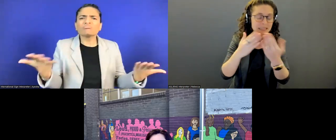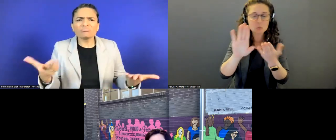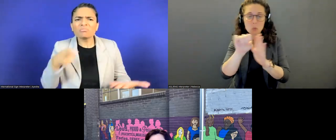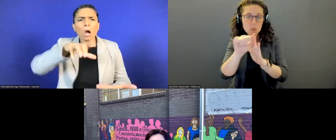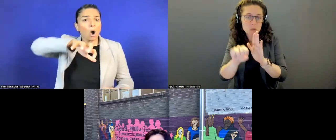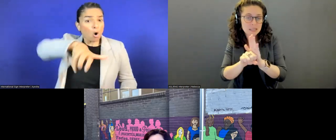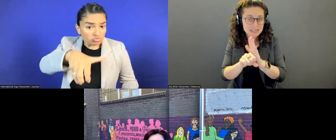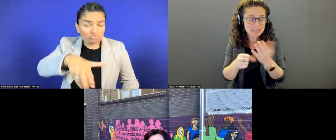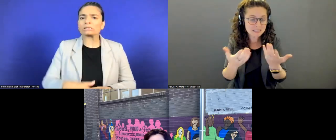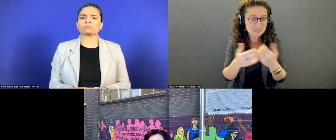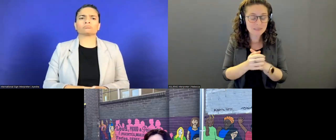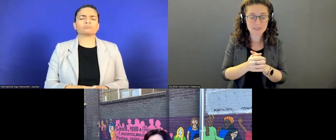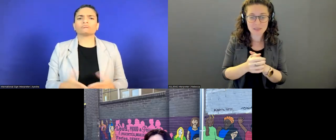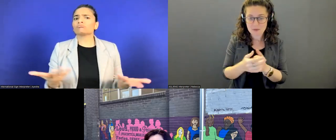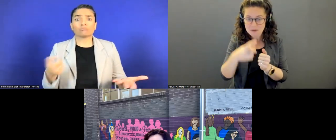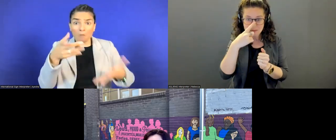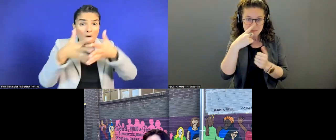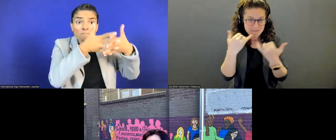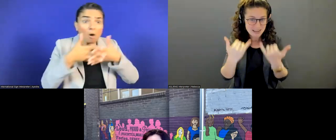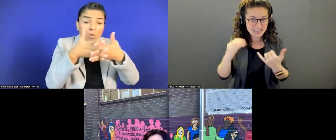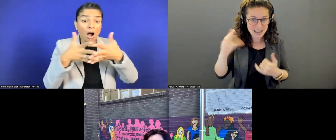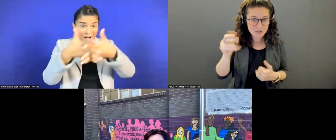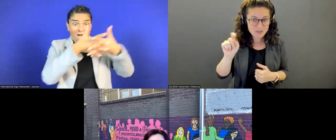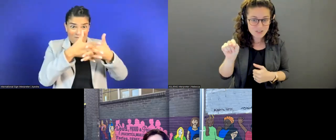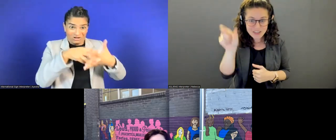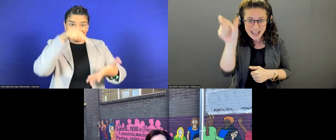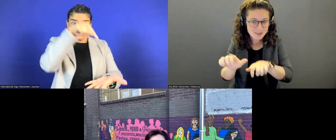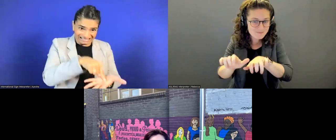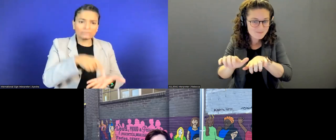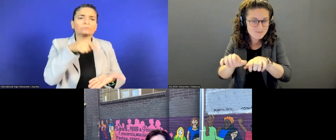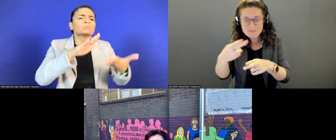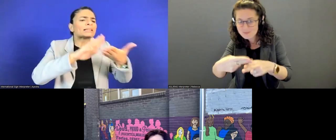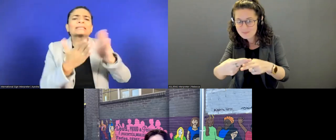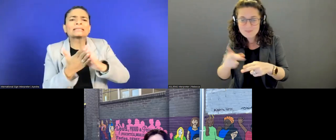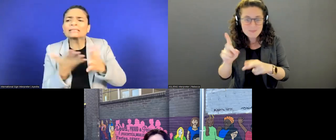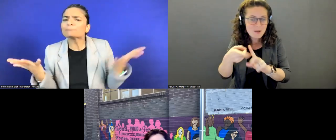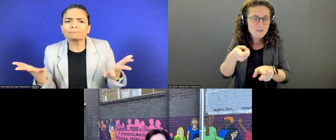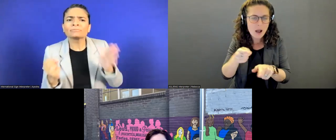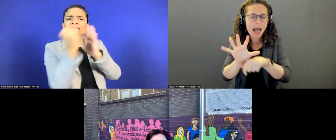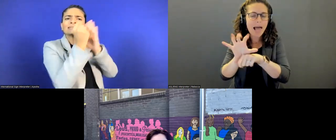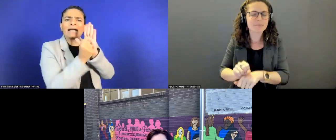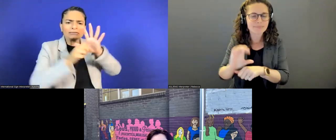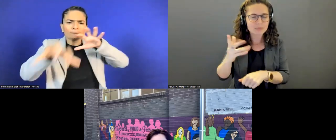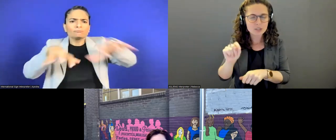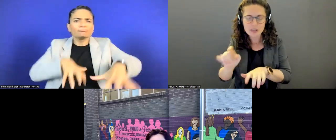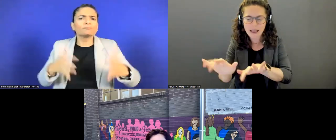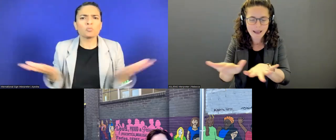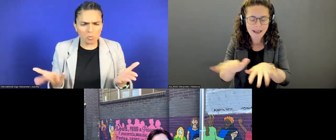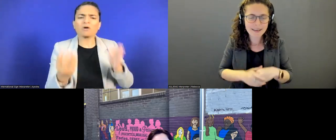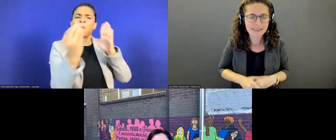So if you want to just get comfortable with using that chat, and let's start with share